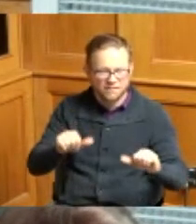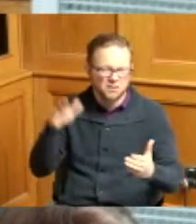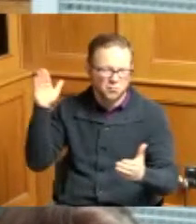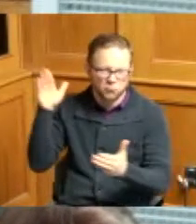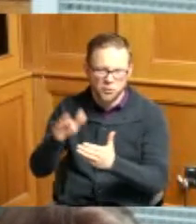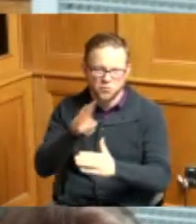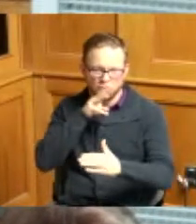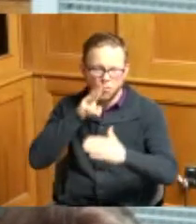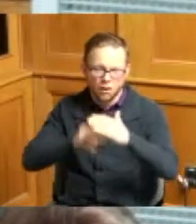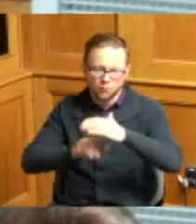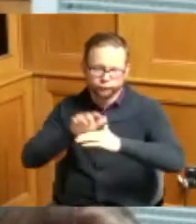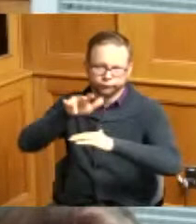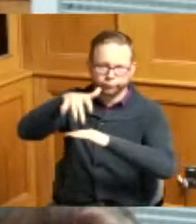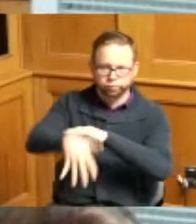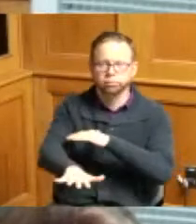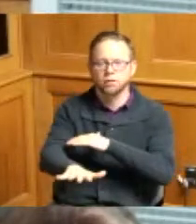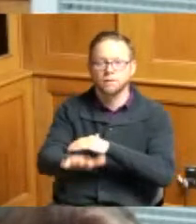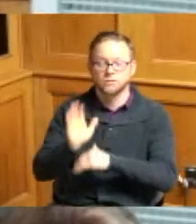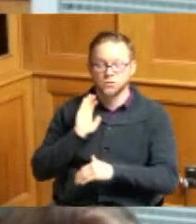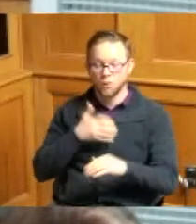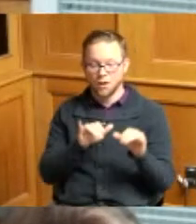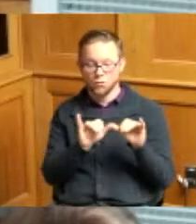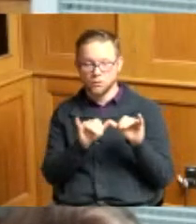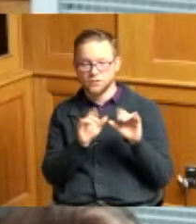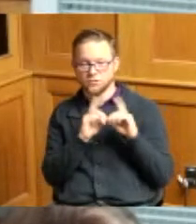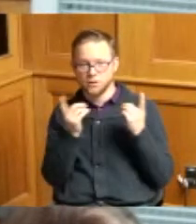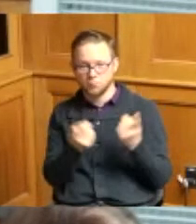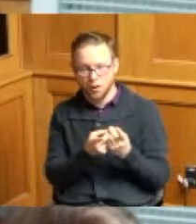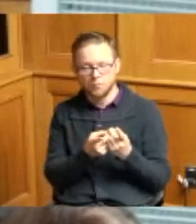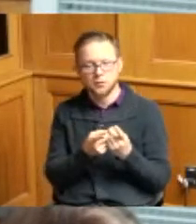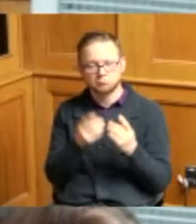and our Engineering division has estimated this approach will provide an approximate